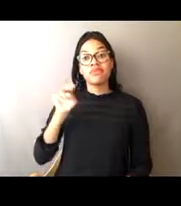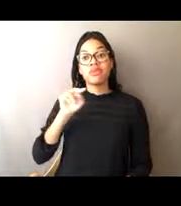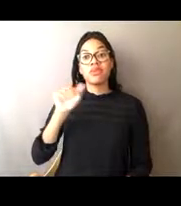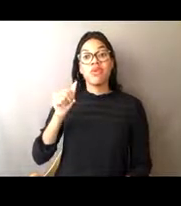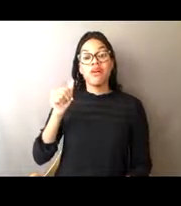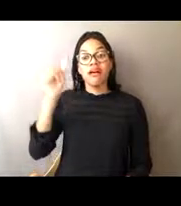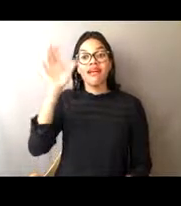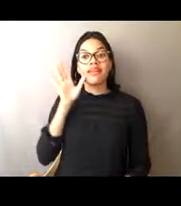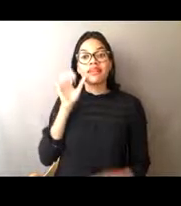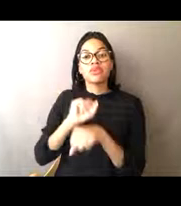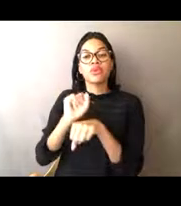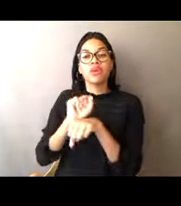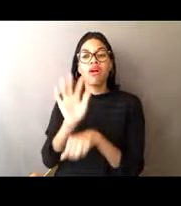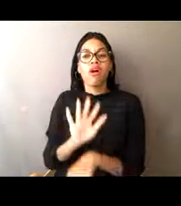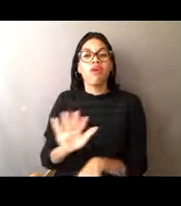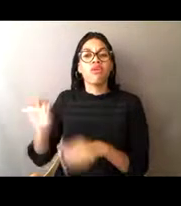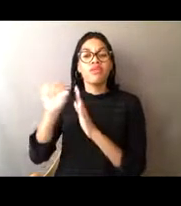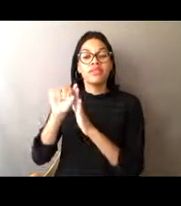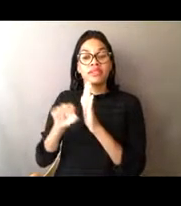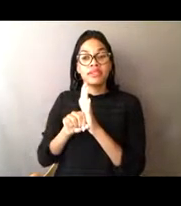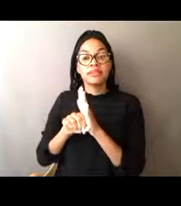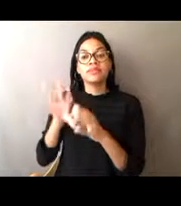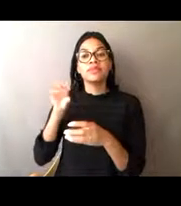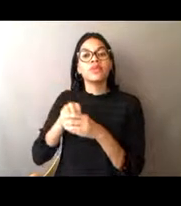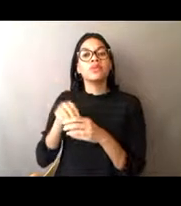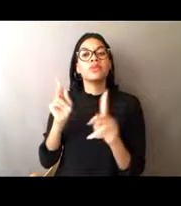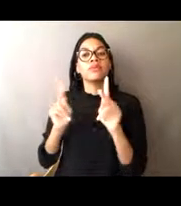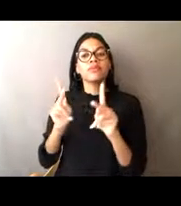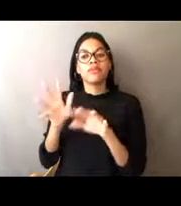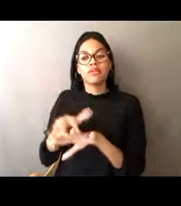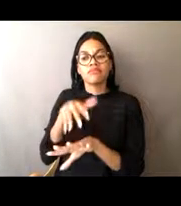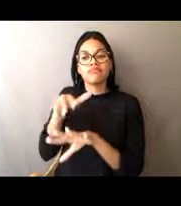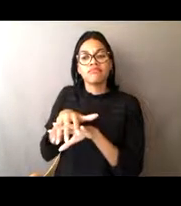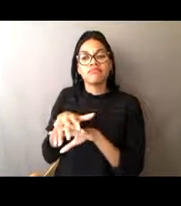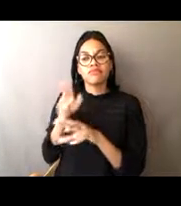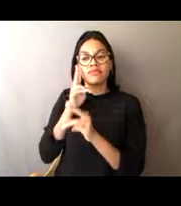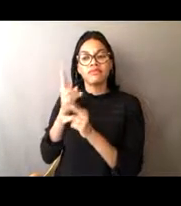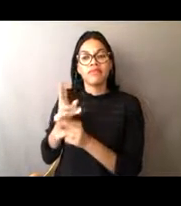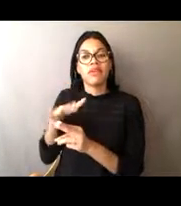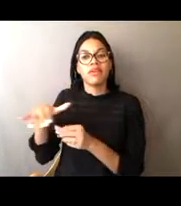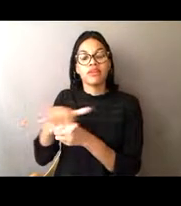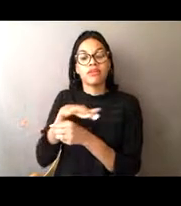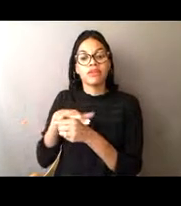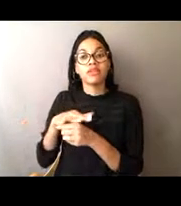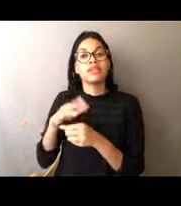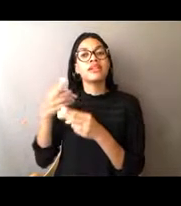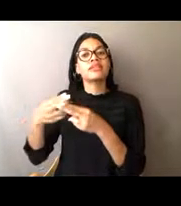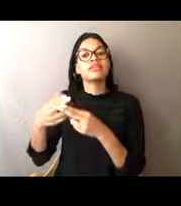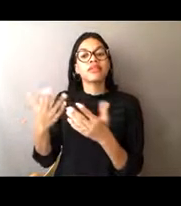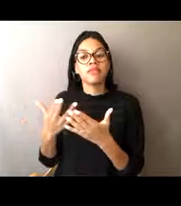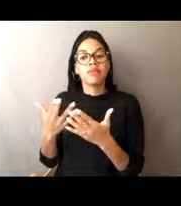and waters of the Inupiat, Yupiit, Siberian Yupiit, Athabascan, Unangax, Alutiit,